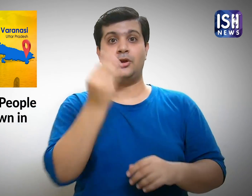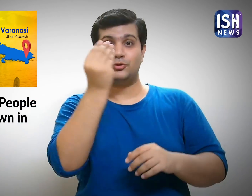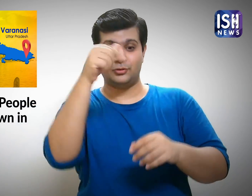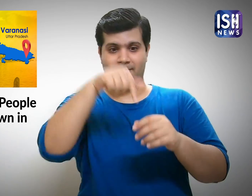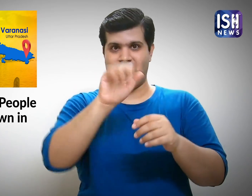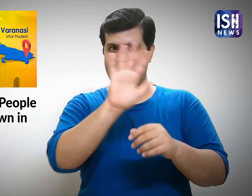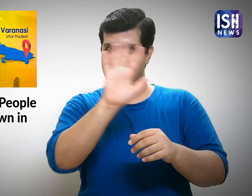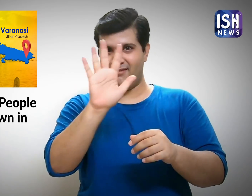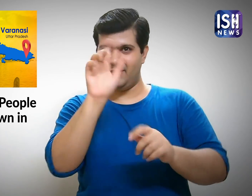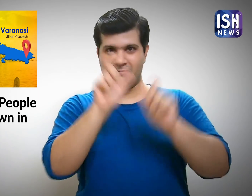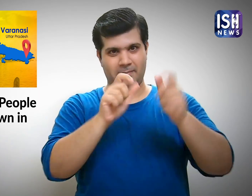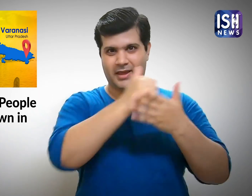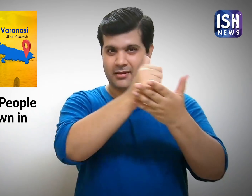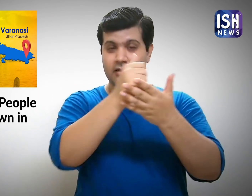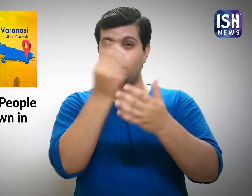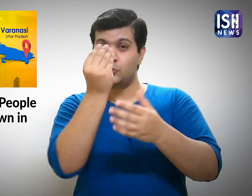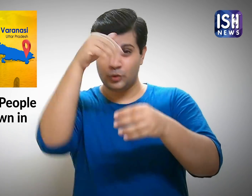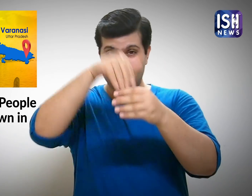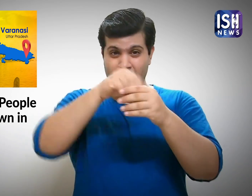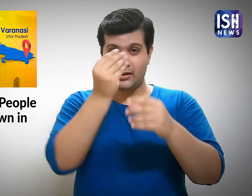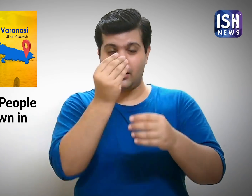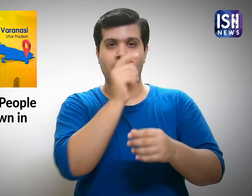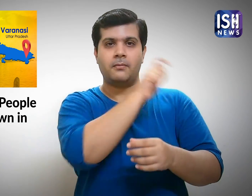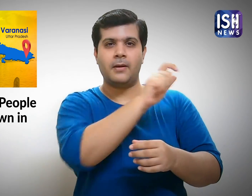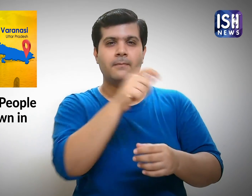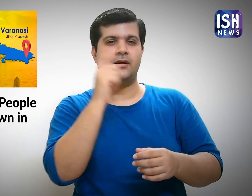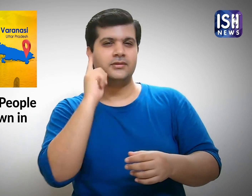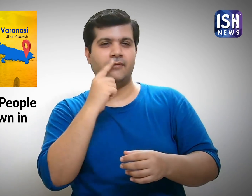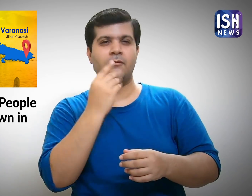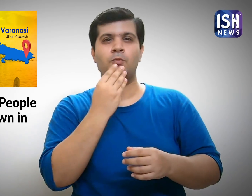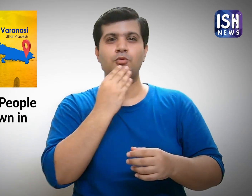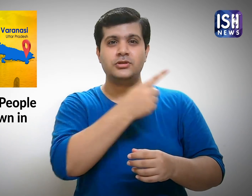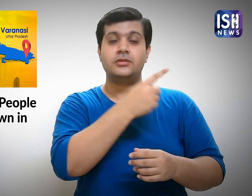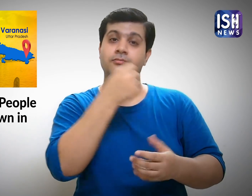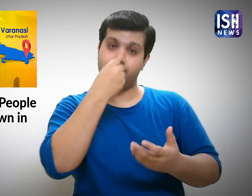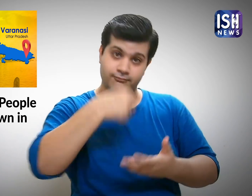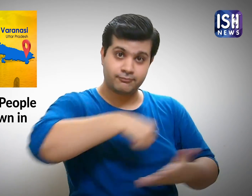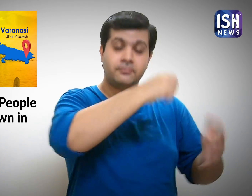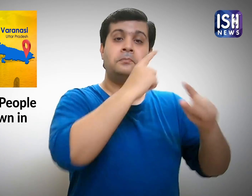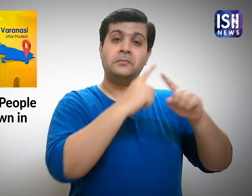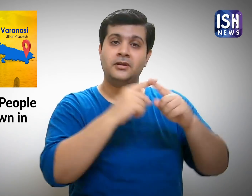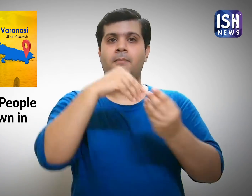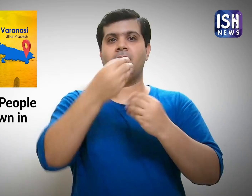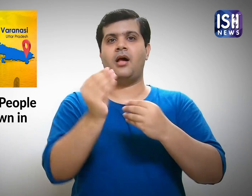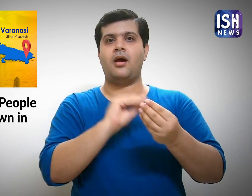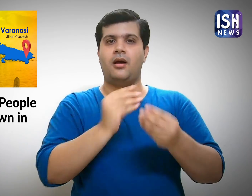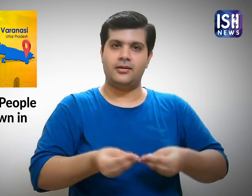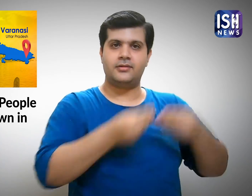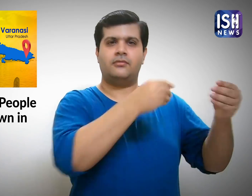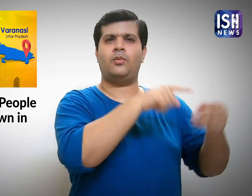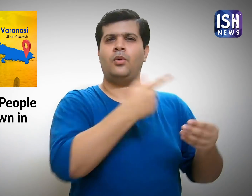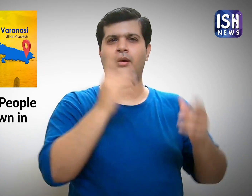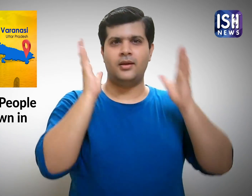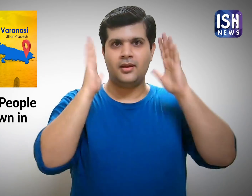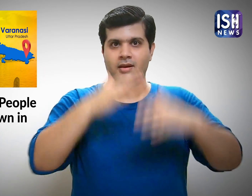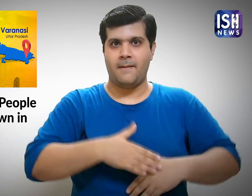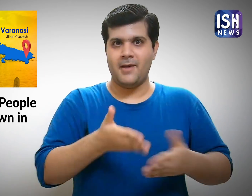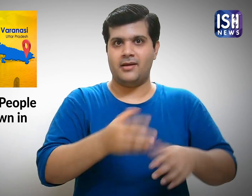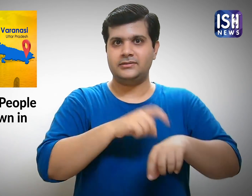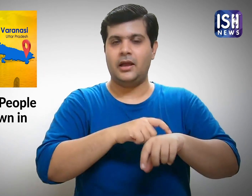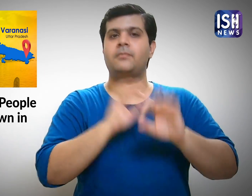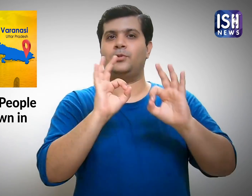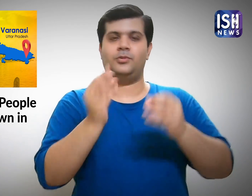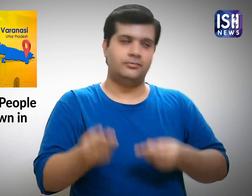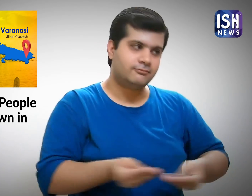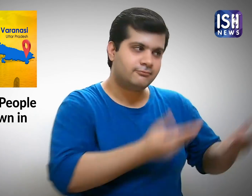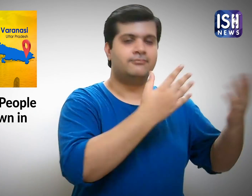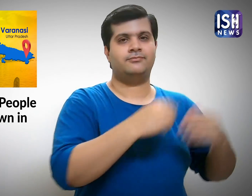Some of the Deaf Muslims were also given food packages along with Bananas due to the the holy month of Ramadan.